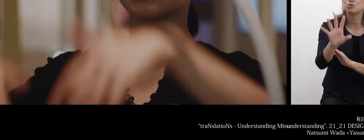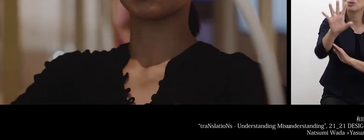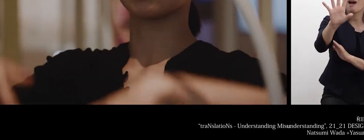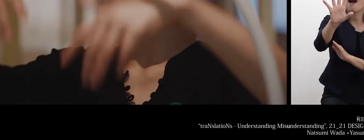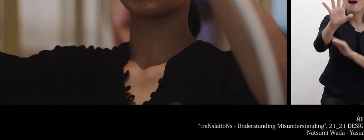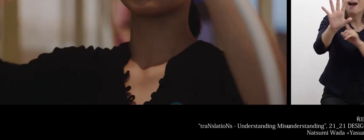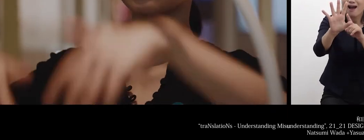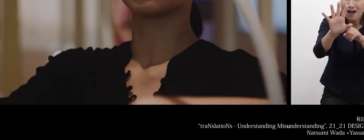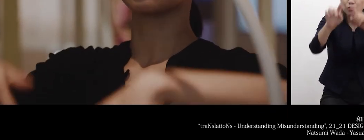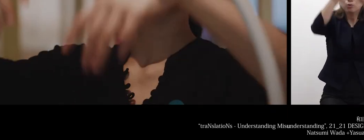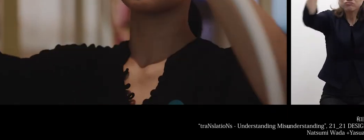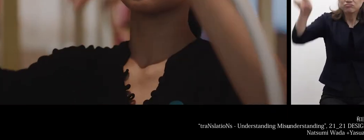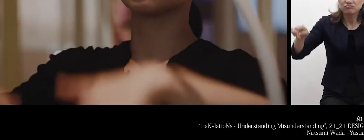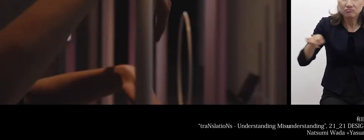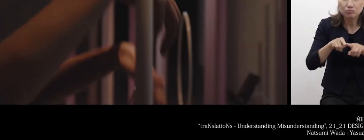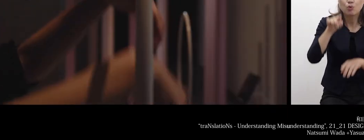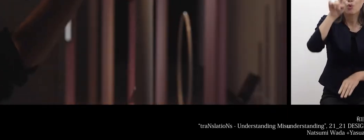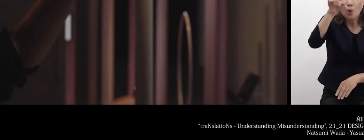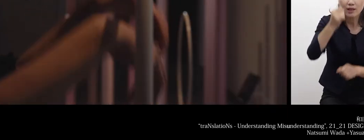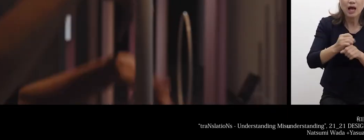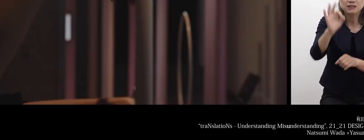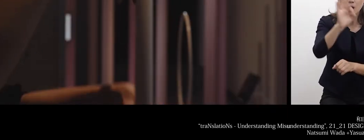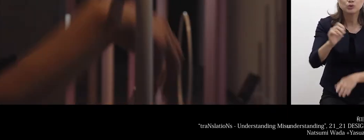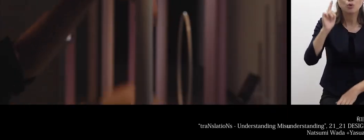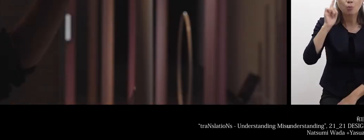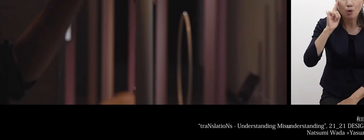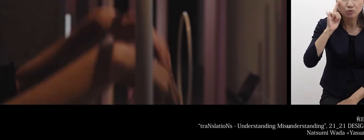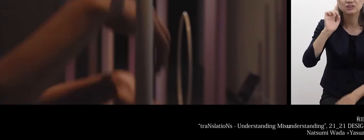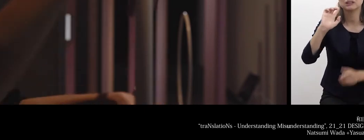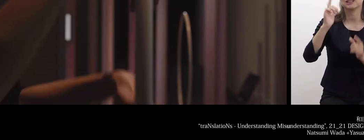the image on the screen is the artwork.